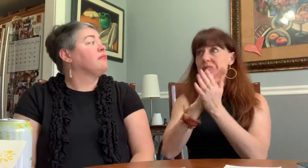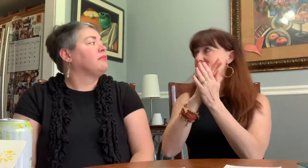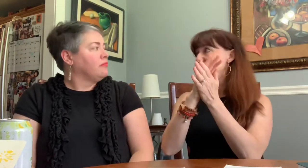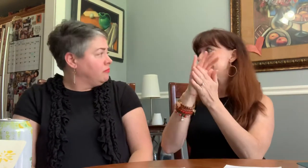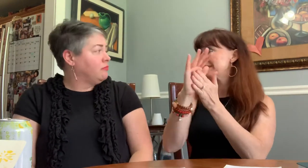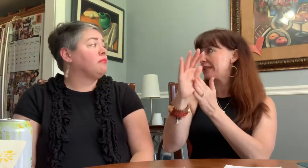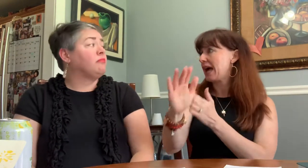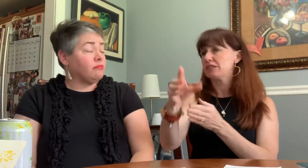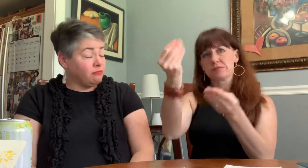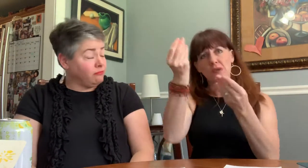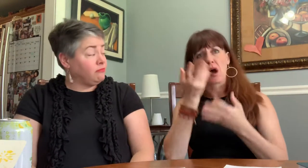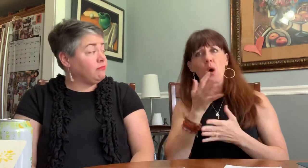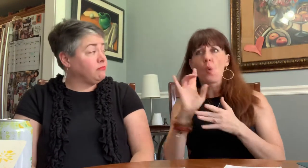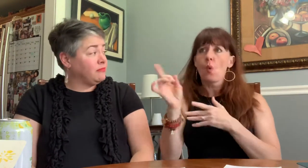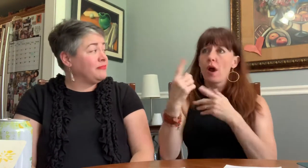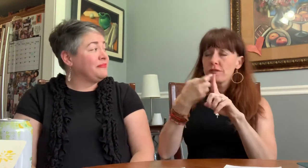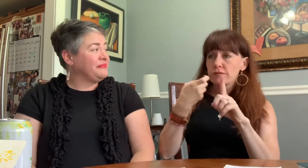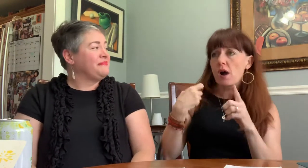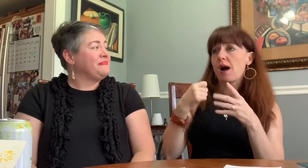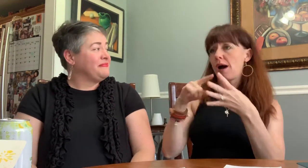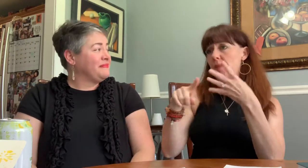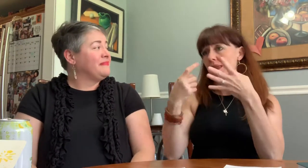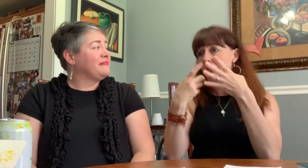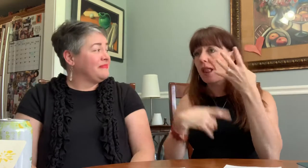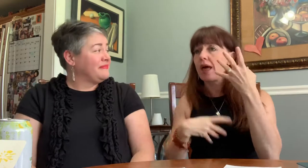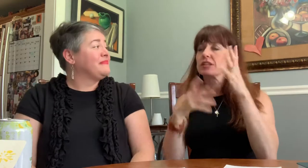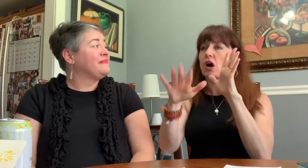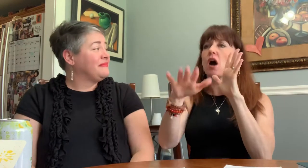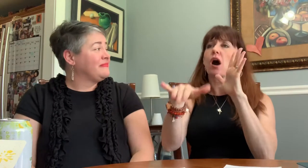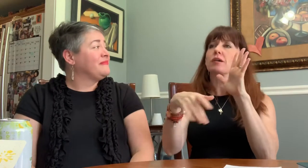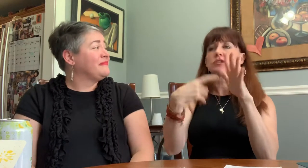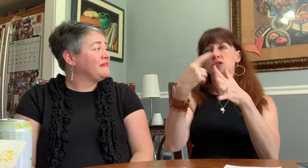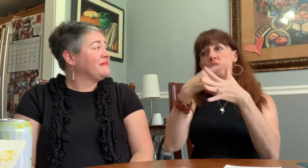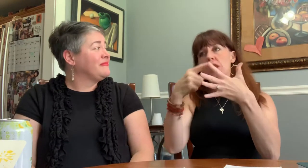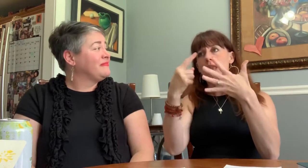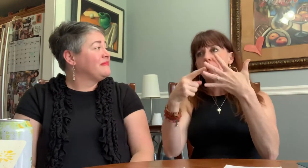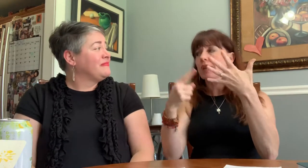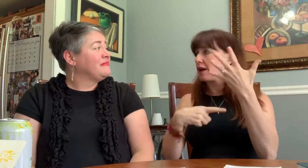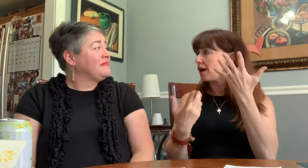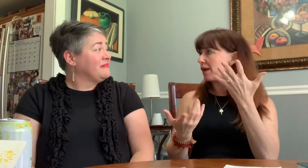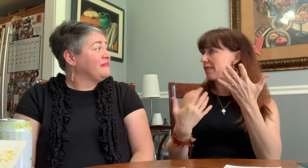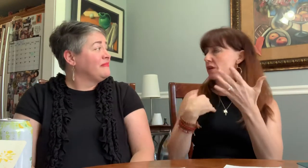chatted with PJ for awhile. So personable.